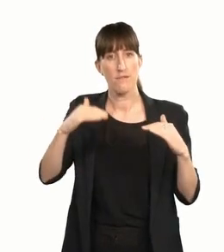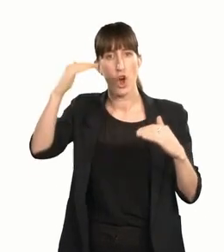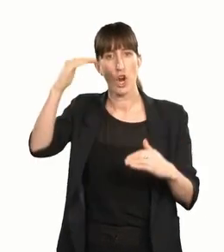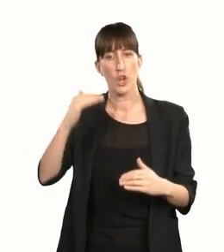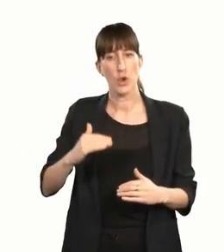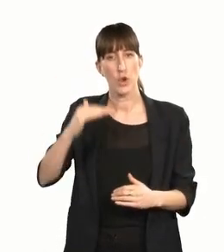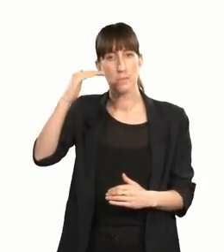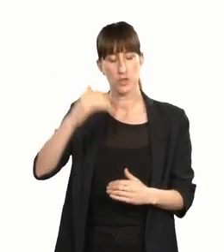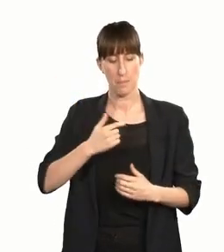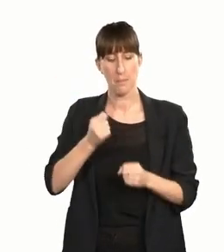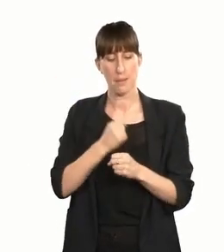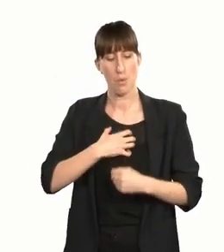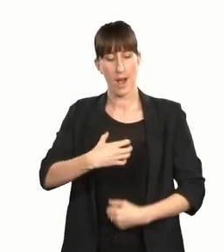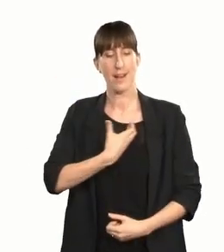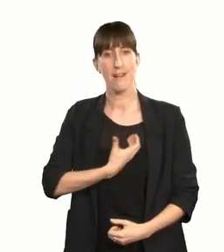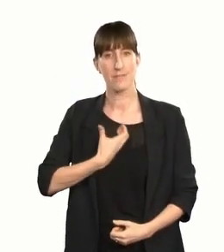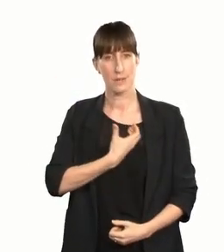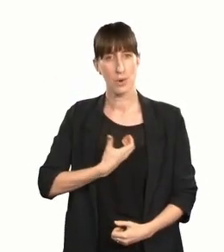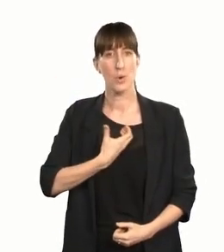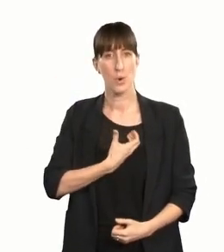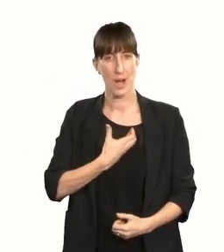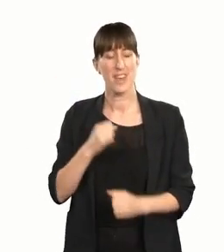'and committing to continual service improvement.